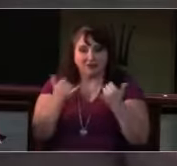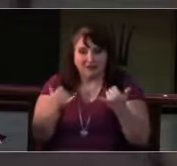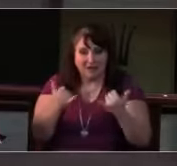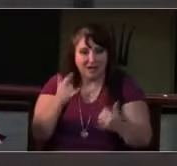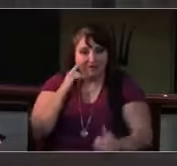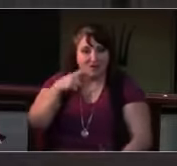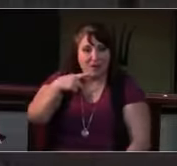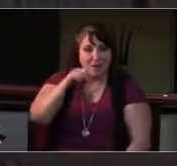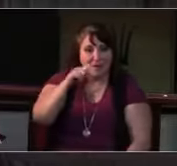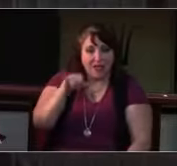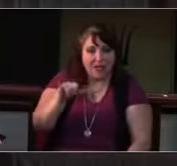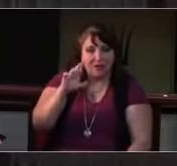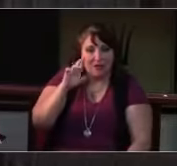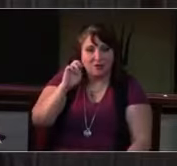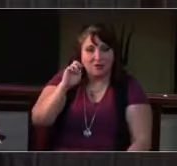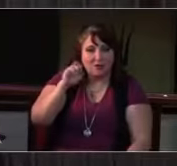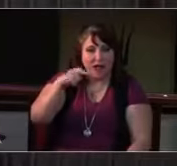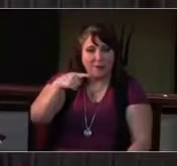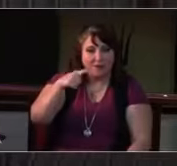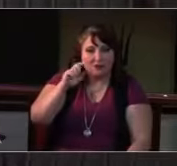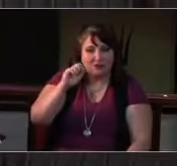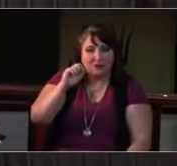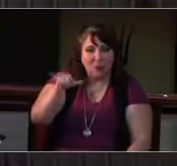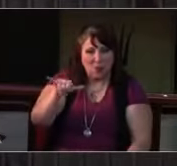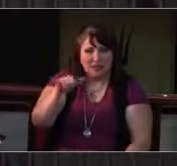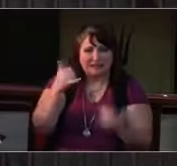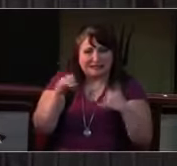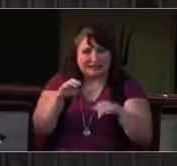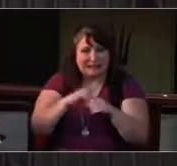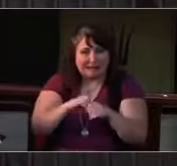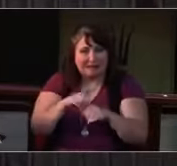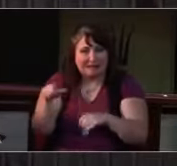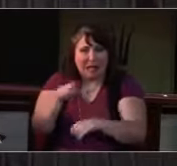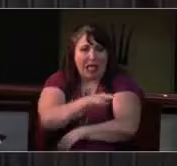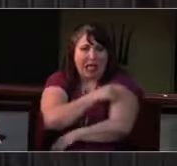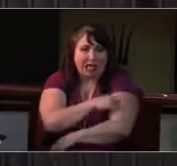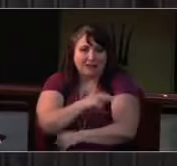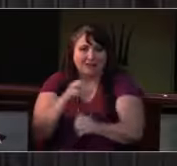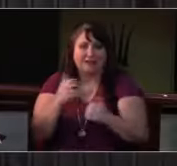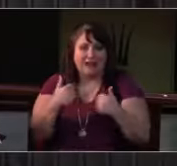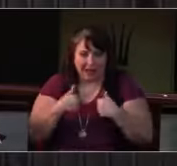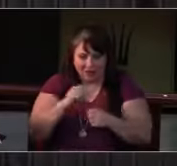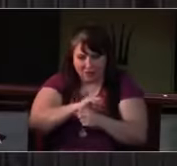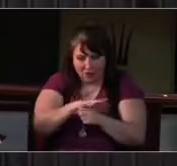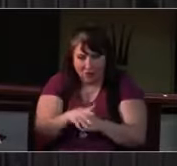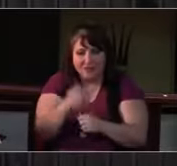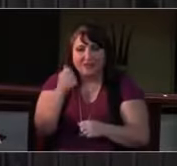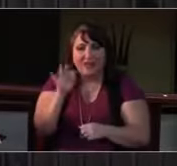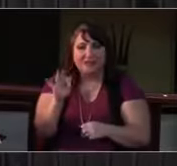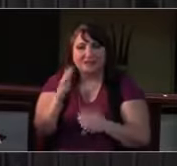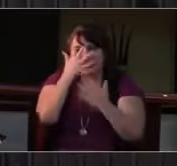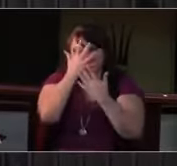and we remember all for whom this day is difficult. God, in your mercy, Receive our prayer.